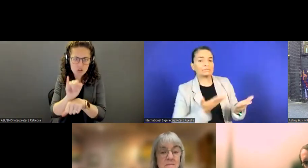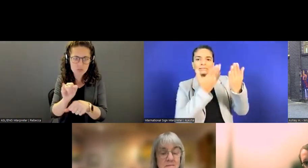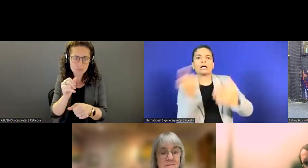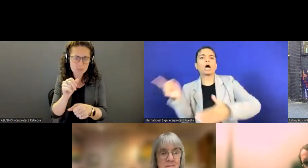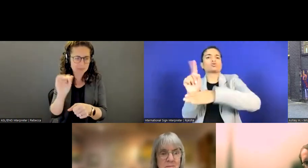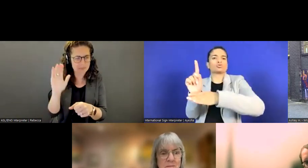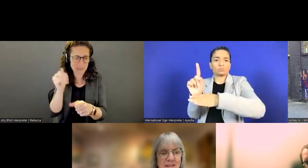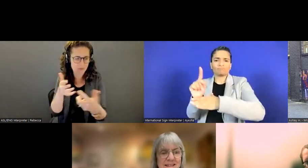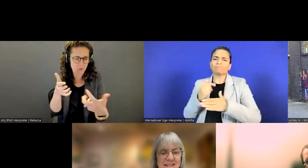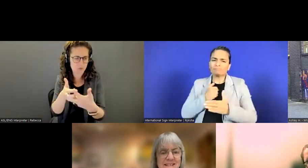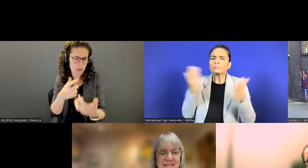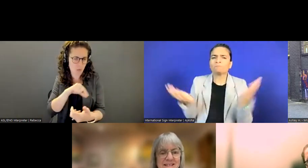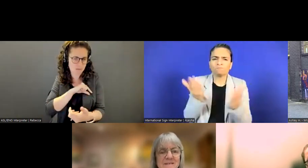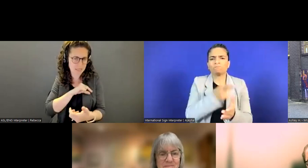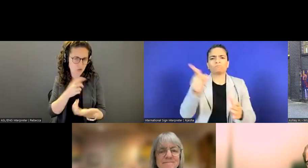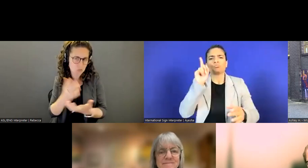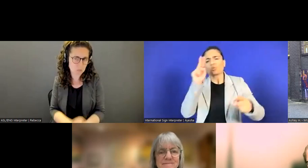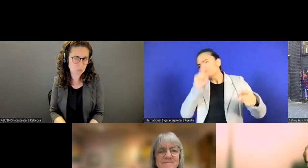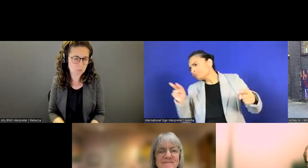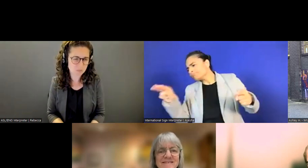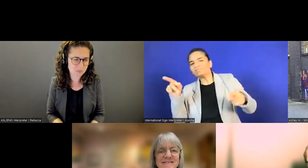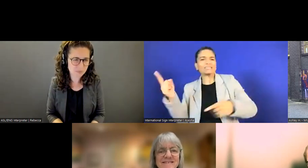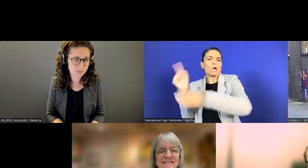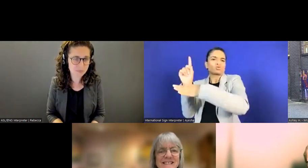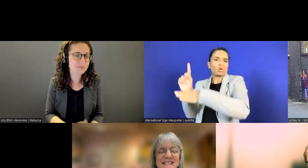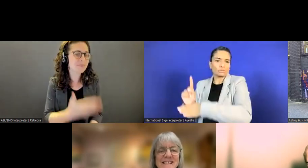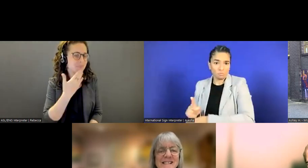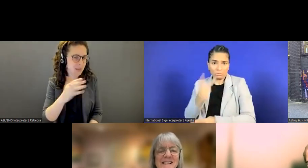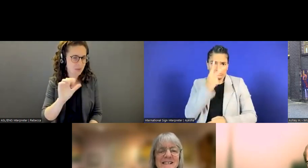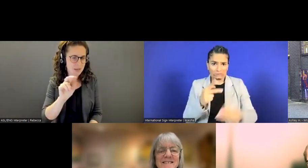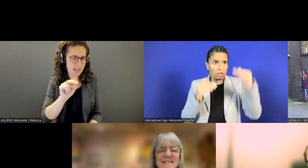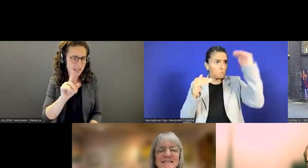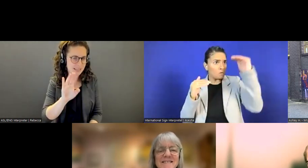You know what I mean? Ashley Holben: Great. Thanks, Candice. Candice Homan Arnone: Thank you.